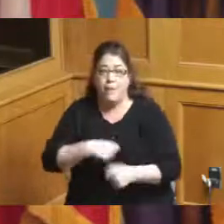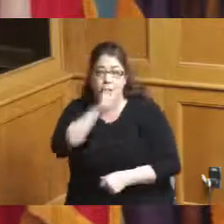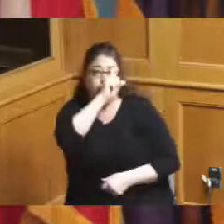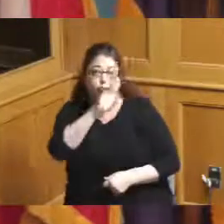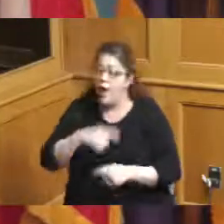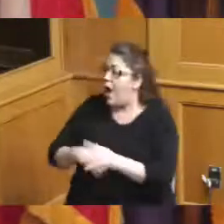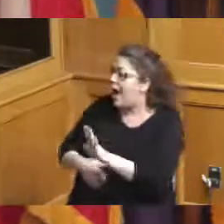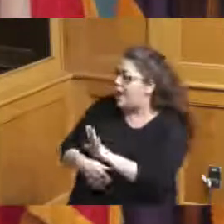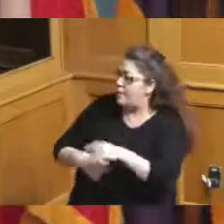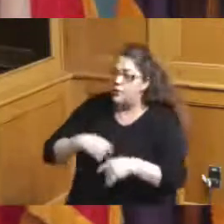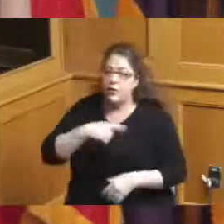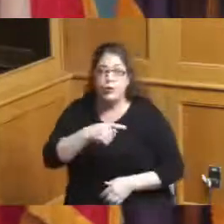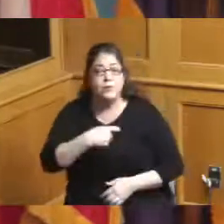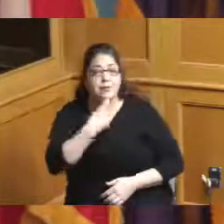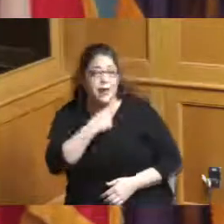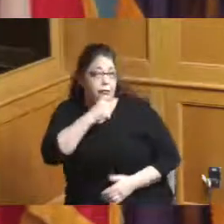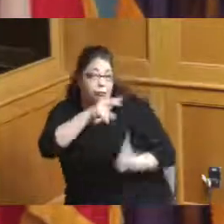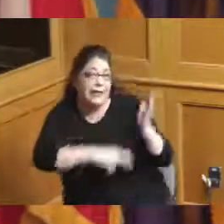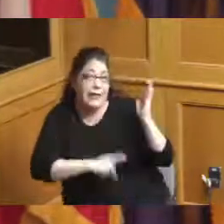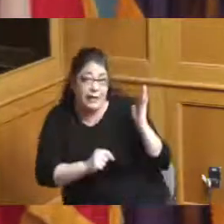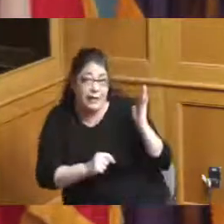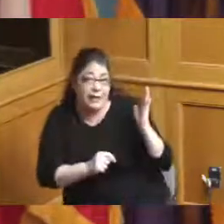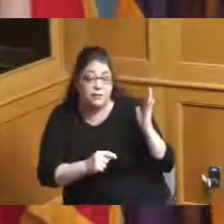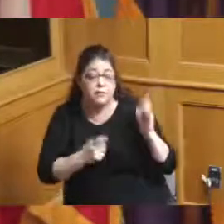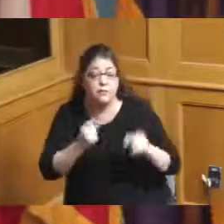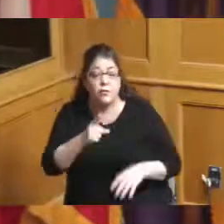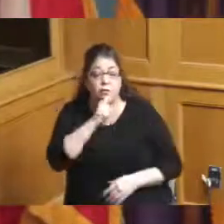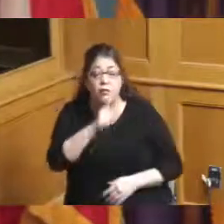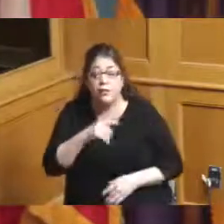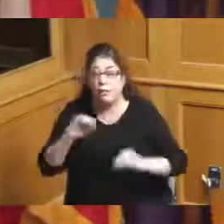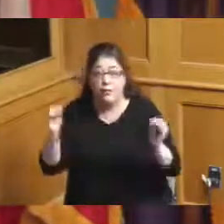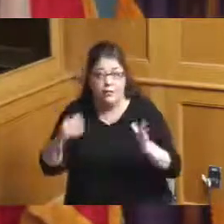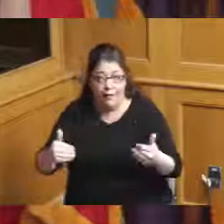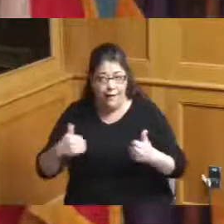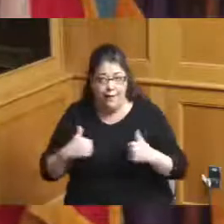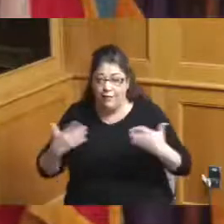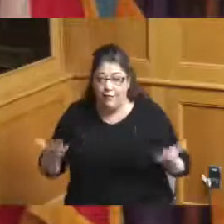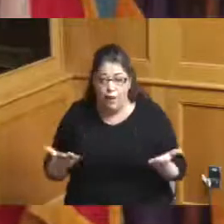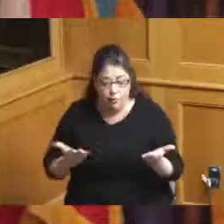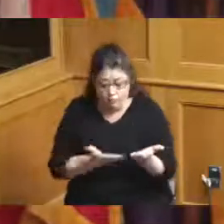said that I didn't read it and I want to just say that nothing I have has that in there well the